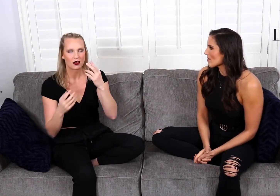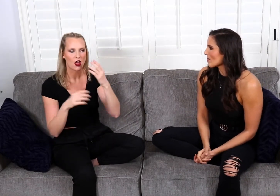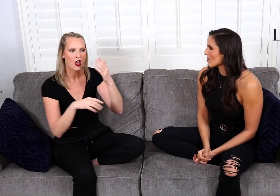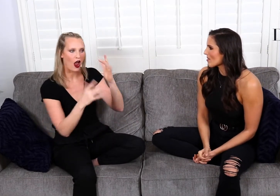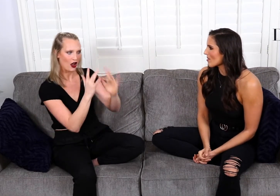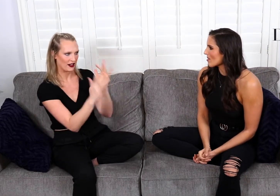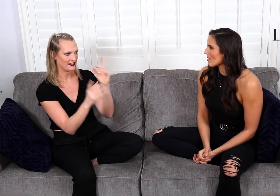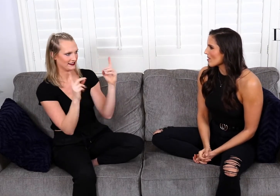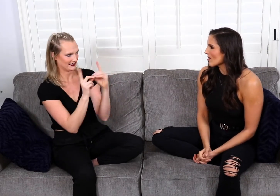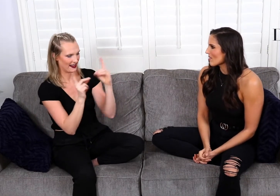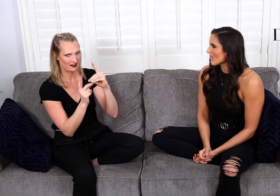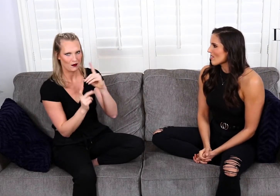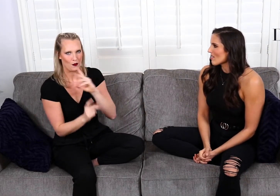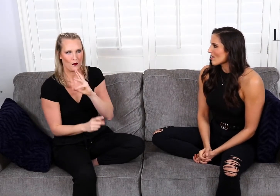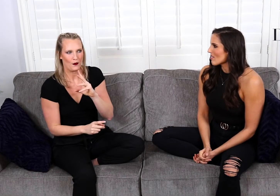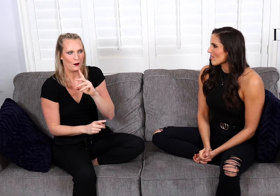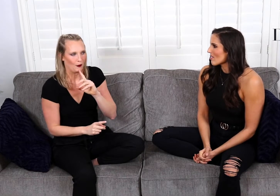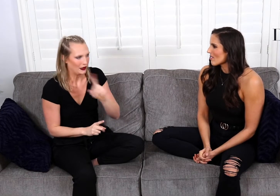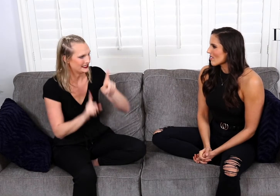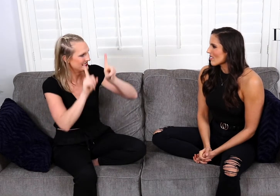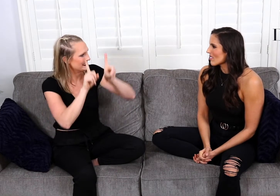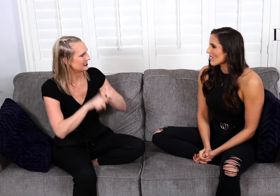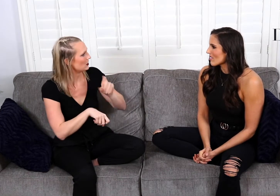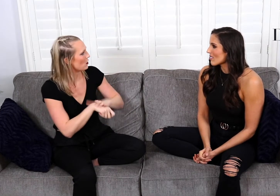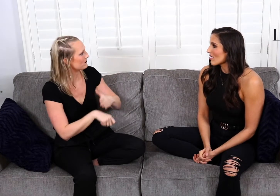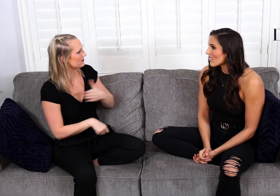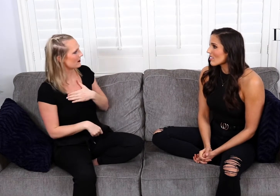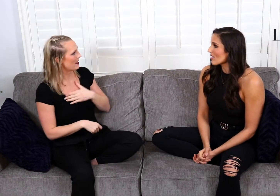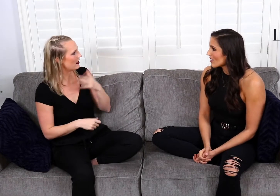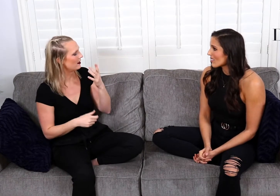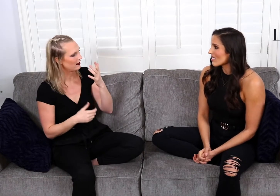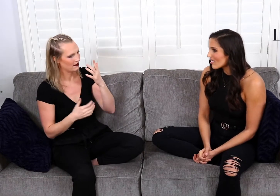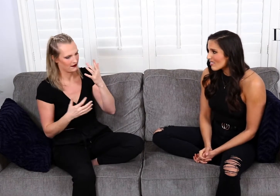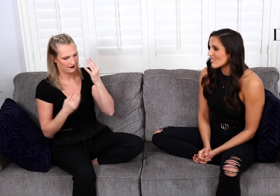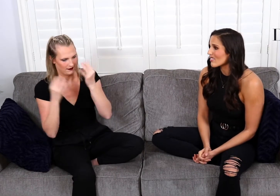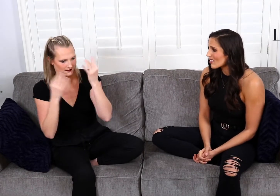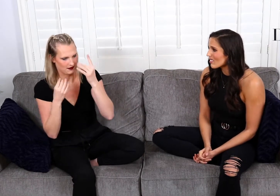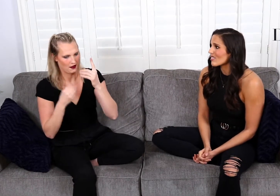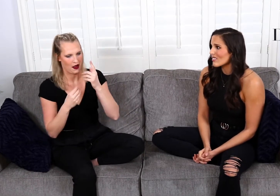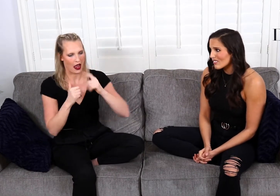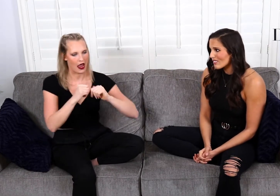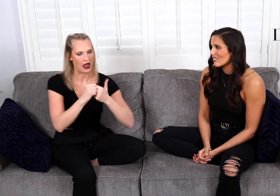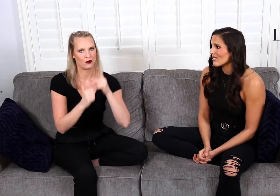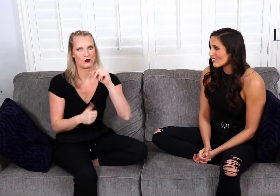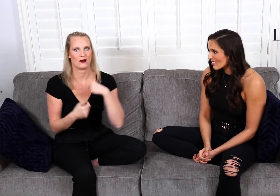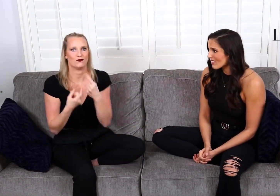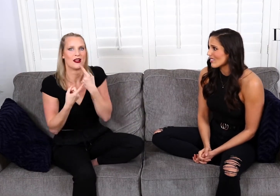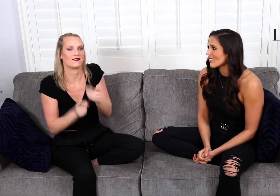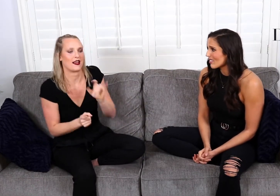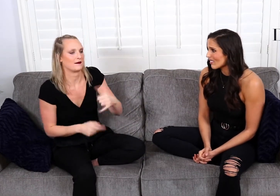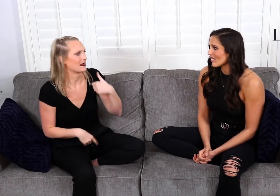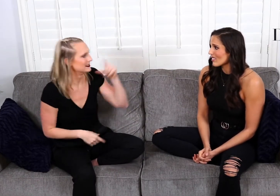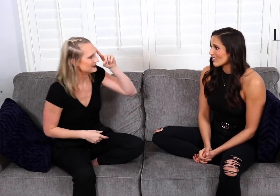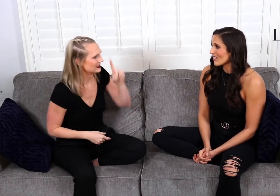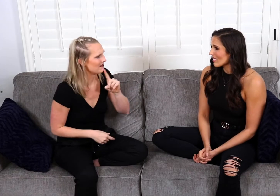online dating was a test on my thought process. How do I reveal that I’m Deaf?